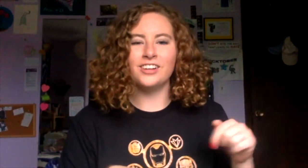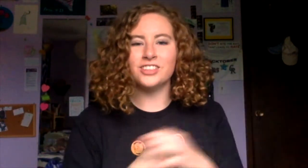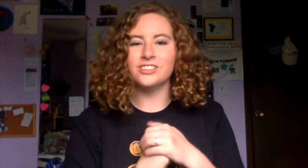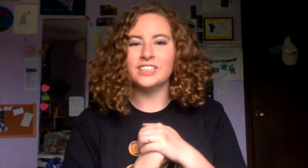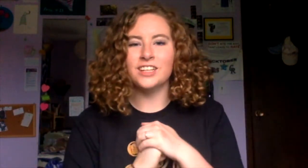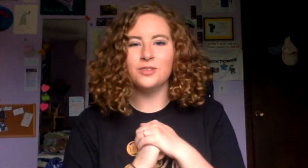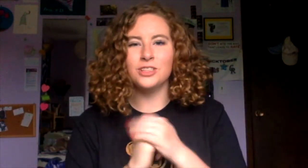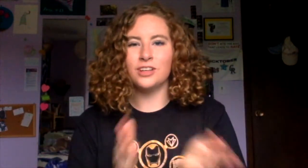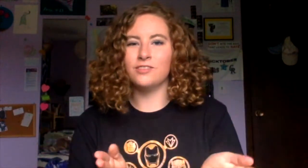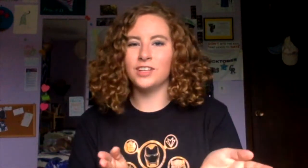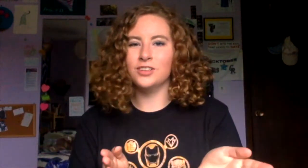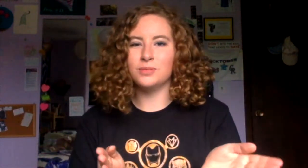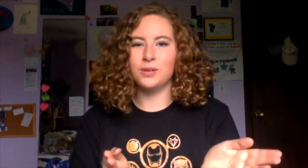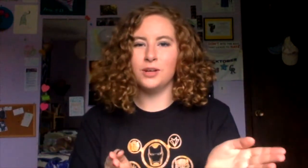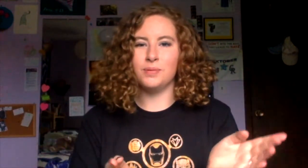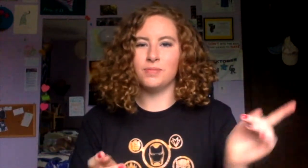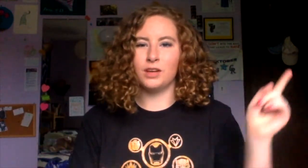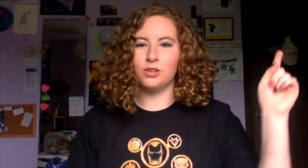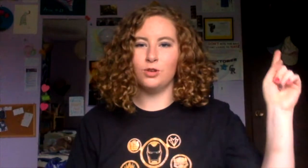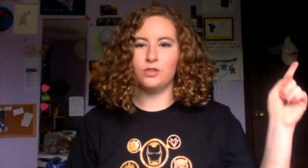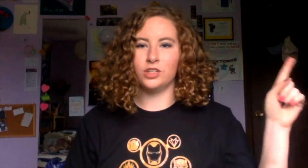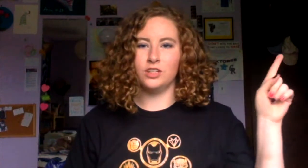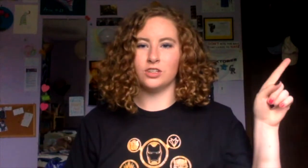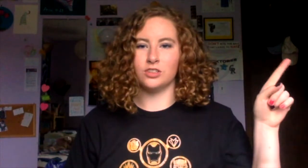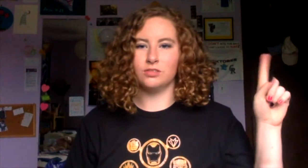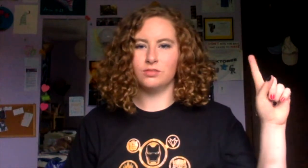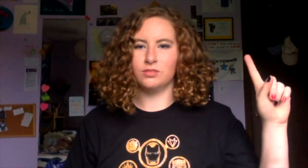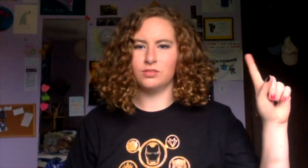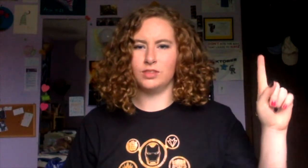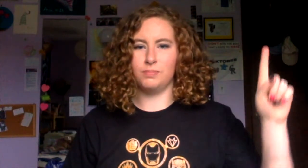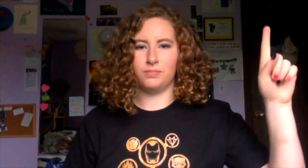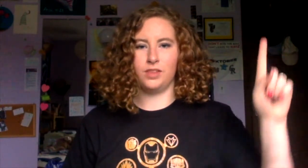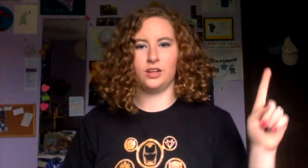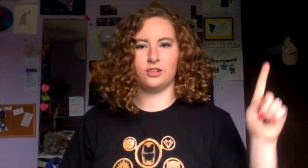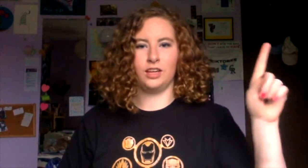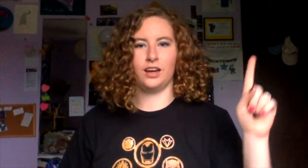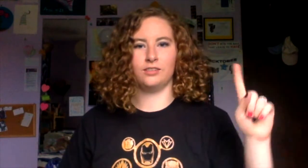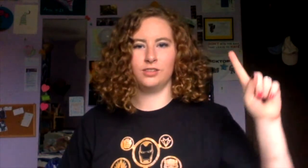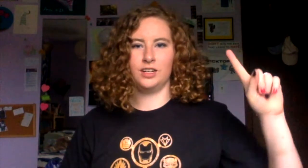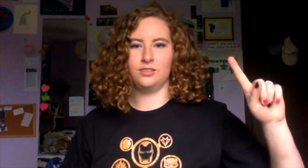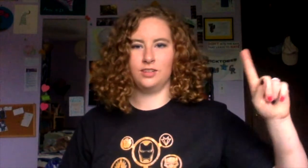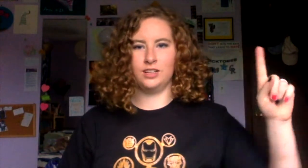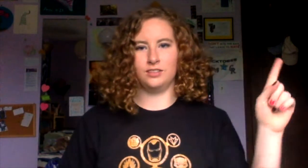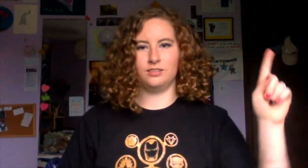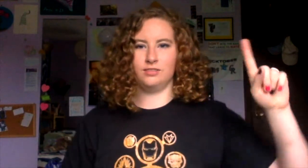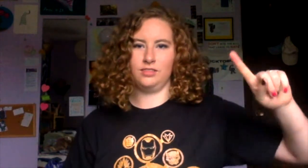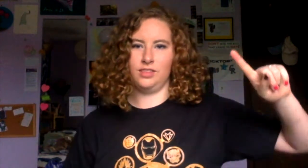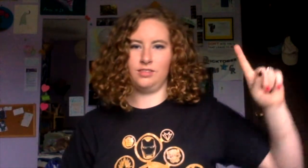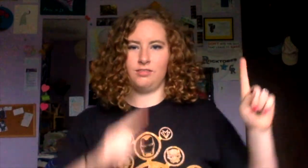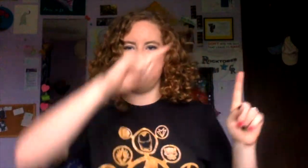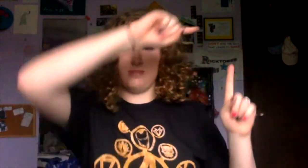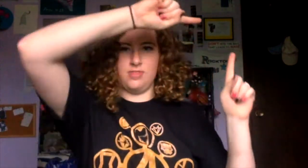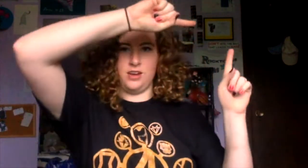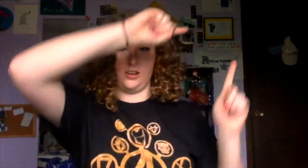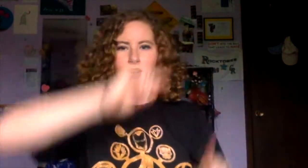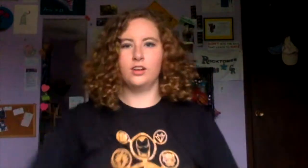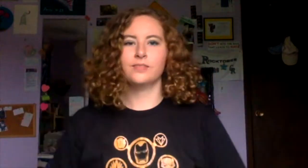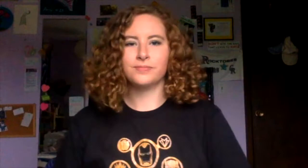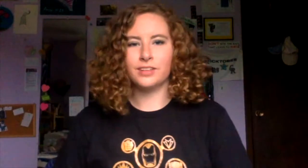Theresa, when you get videos put up, they'll go over here.